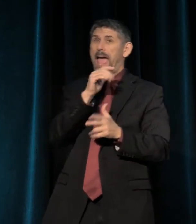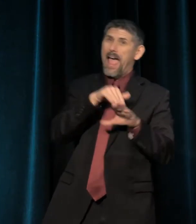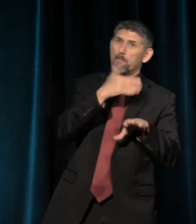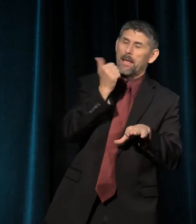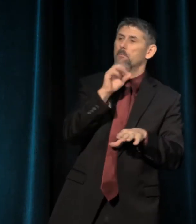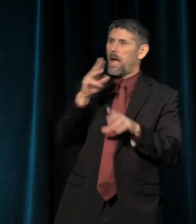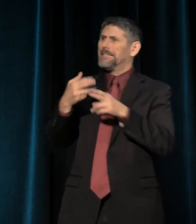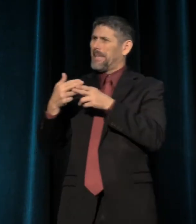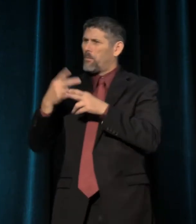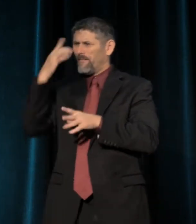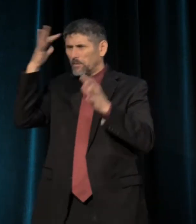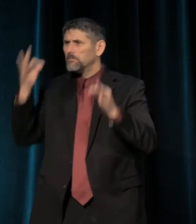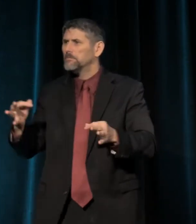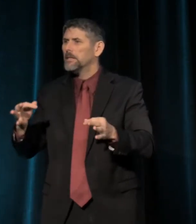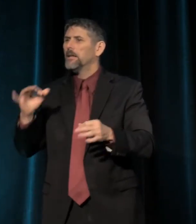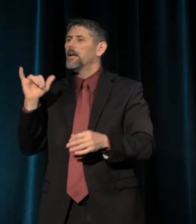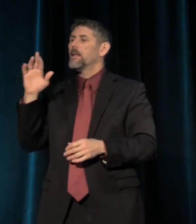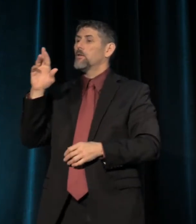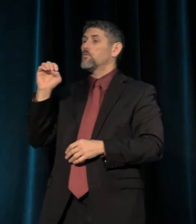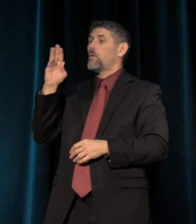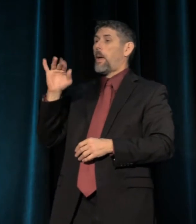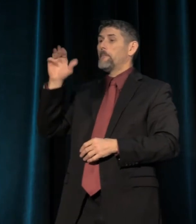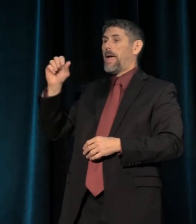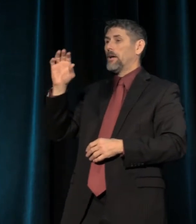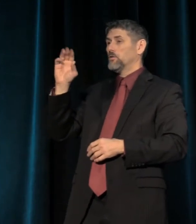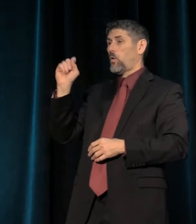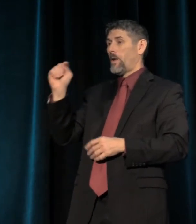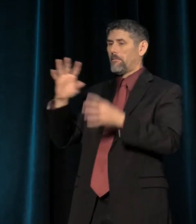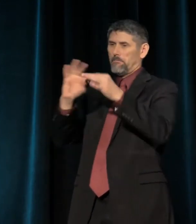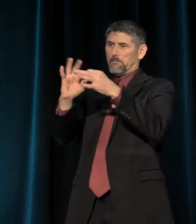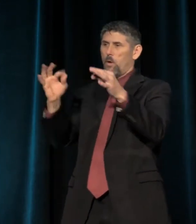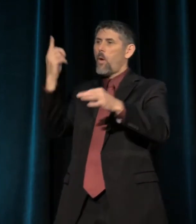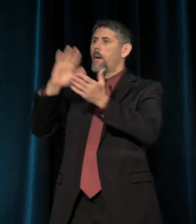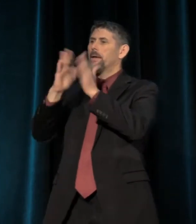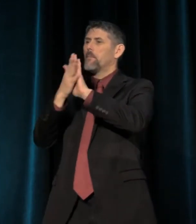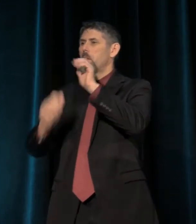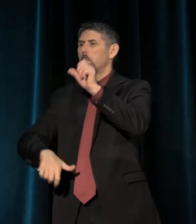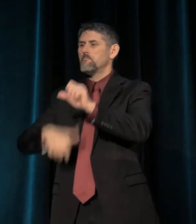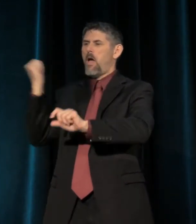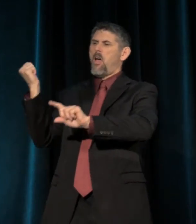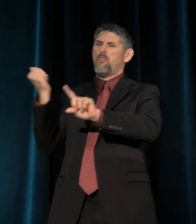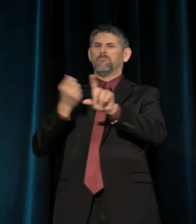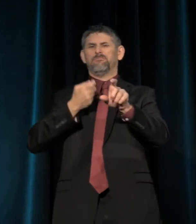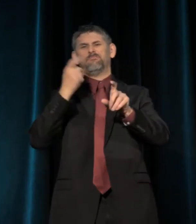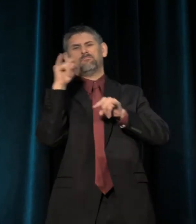More likely as Rebecca Solnit puts it, "One becomes the most mocked man in the world."